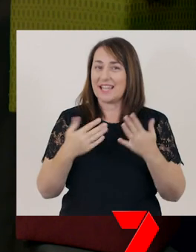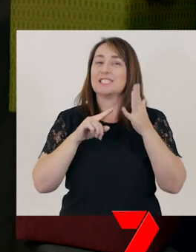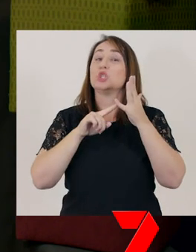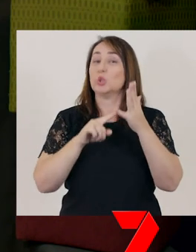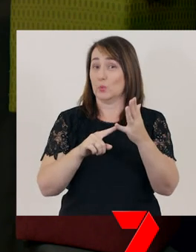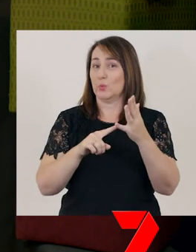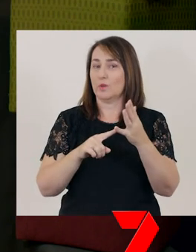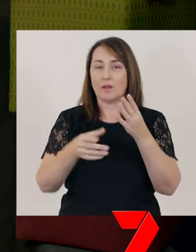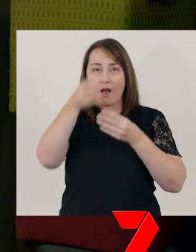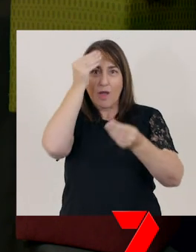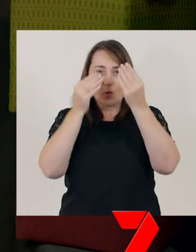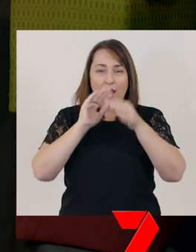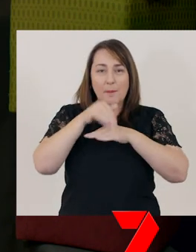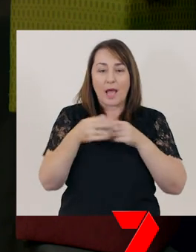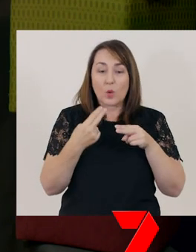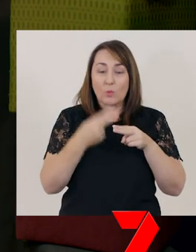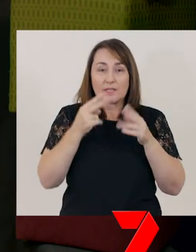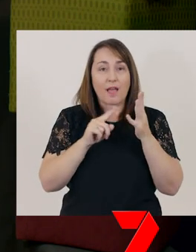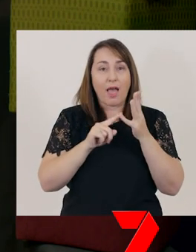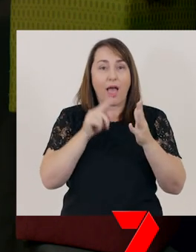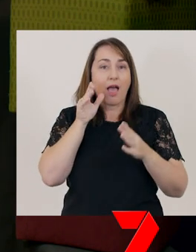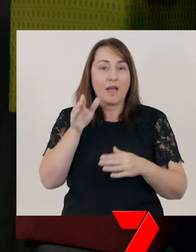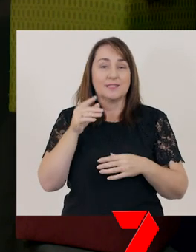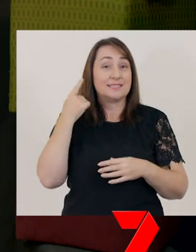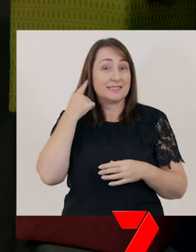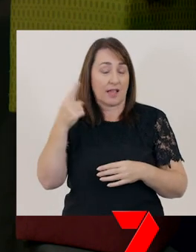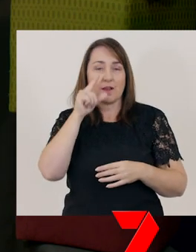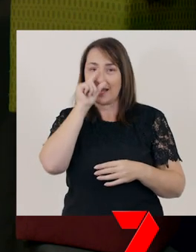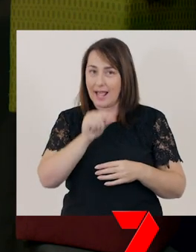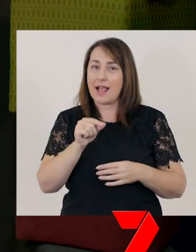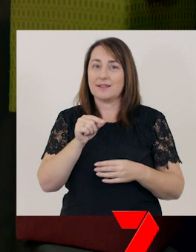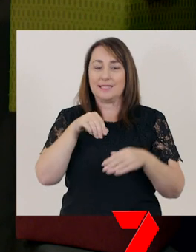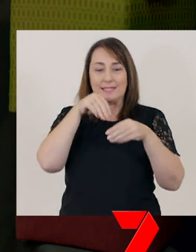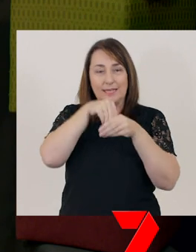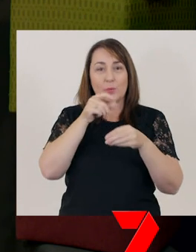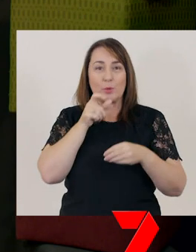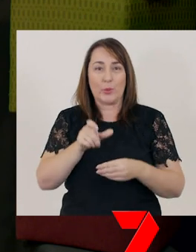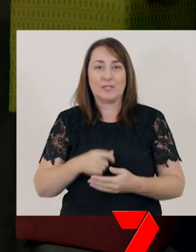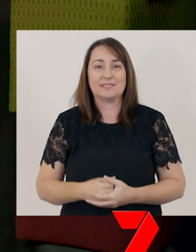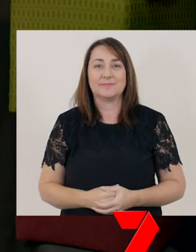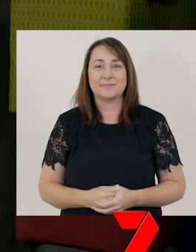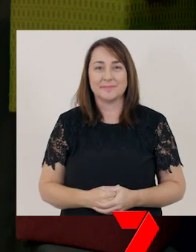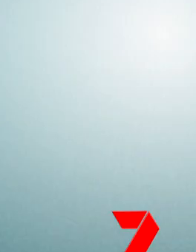We learnt about the short ‘uh sound that the letter ‘u’ can make in words.